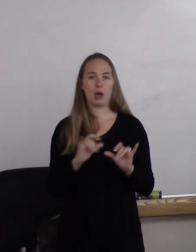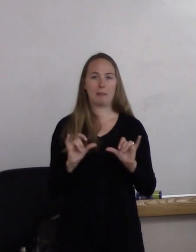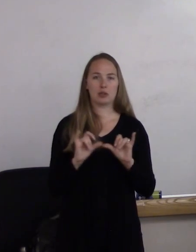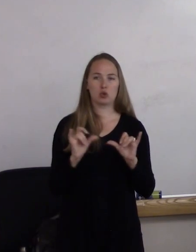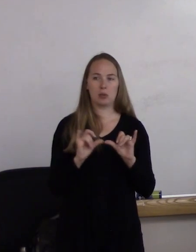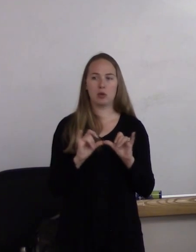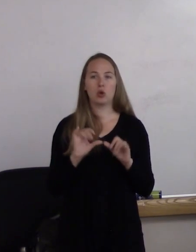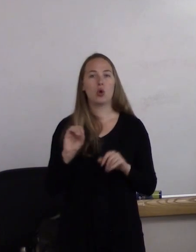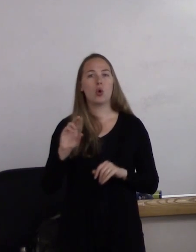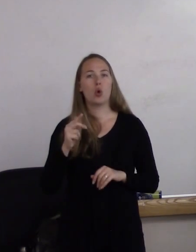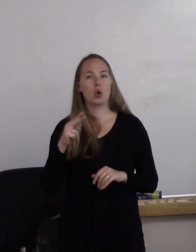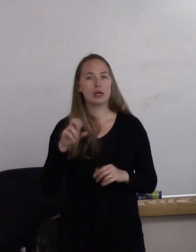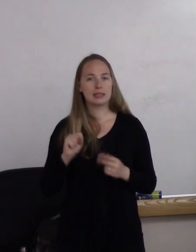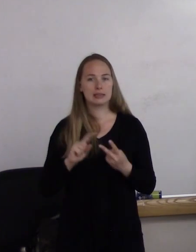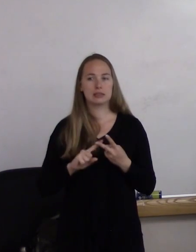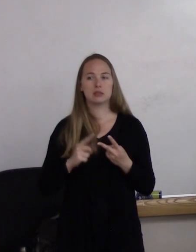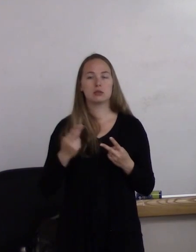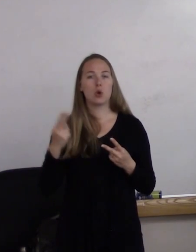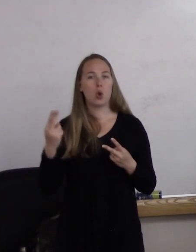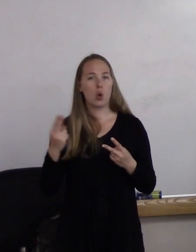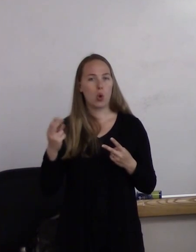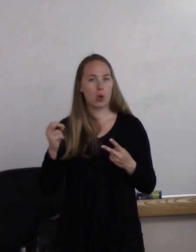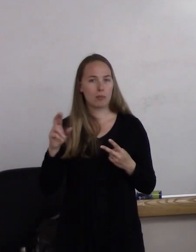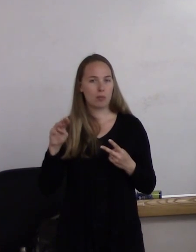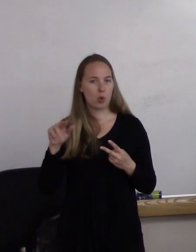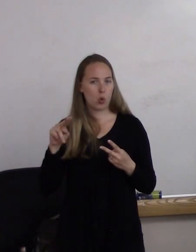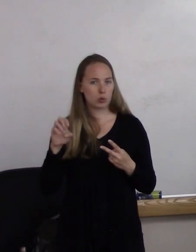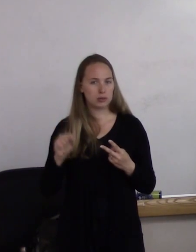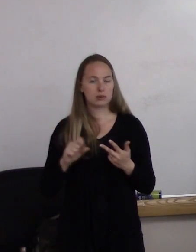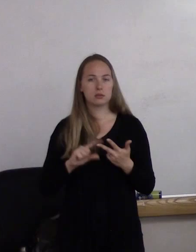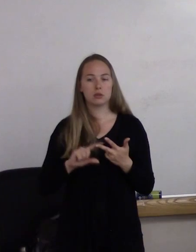hormones, and chromosomes. It's sometimes the easiest of the four domains